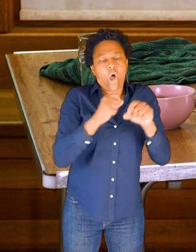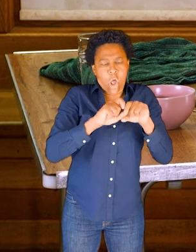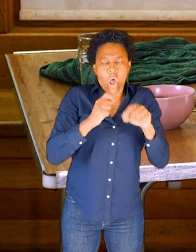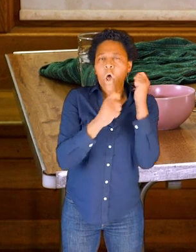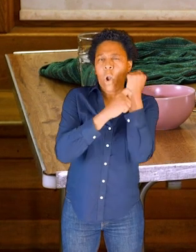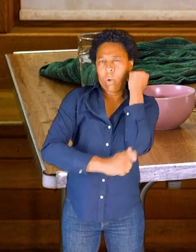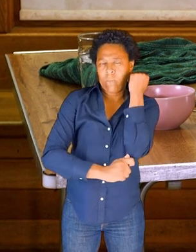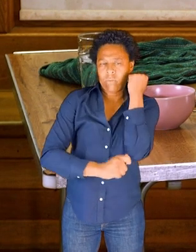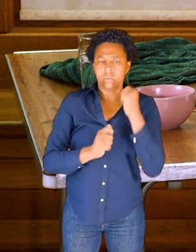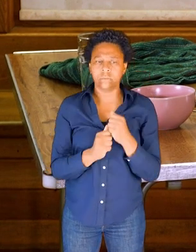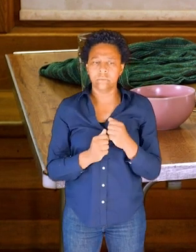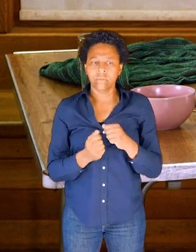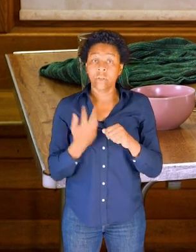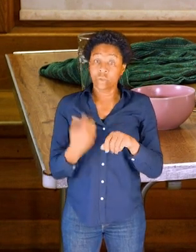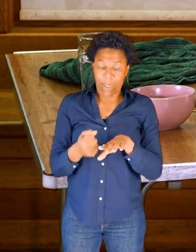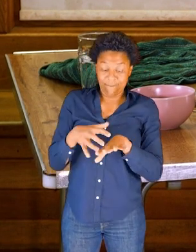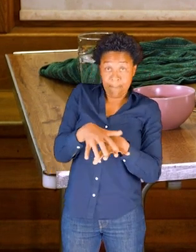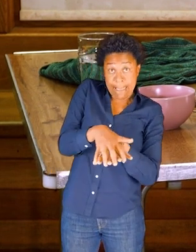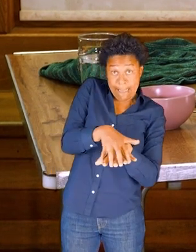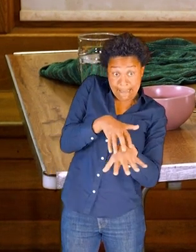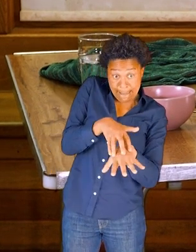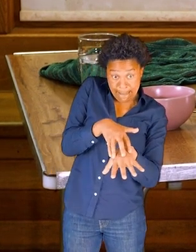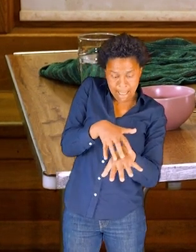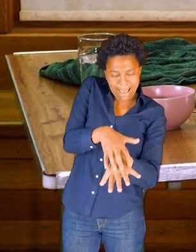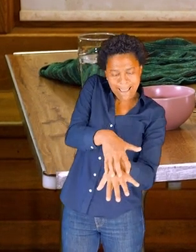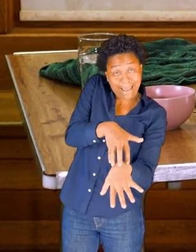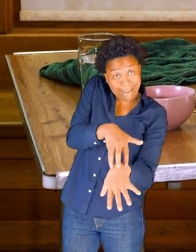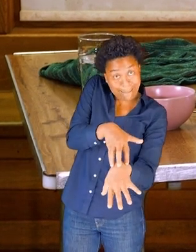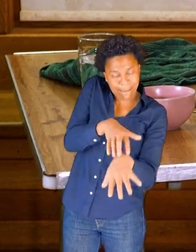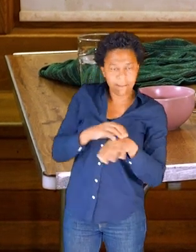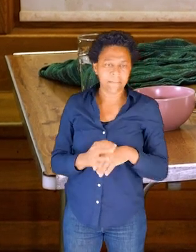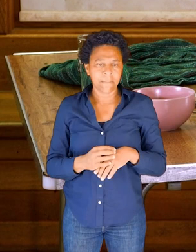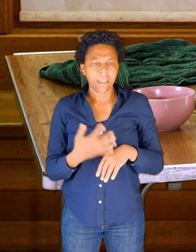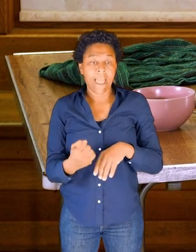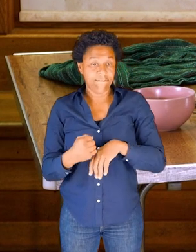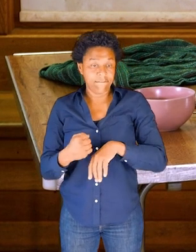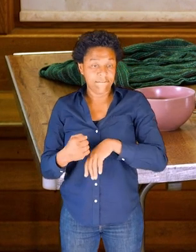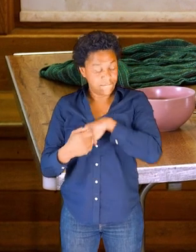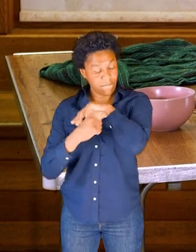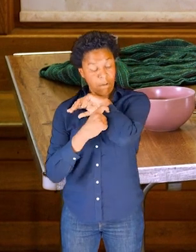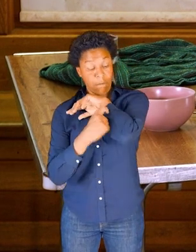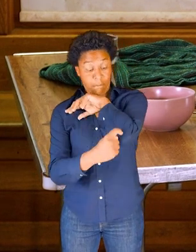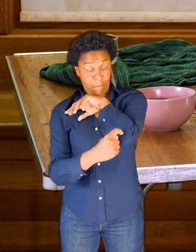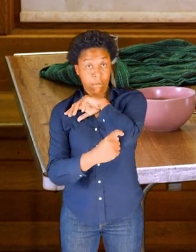I have long bones in the back of my hand there. I have long bones in my forearms.